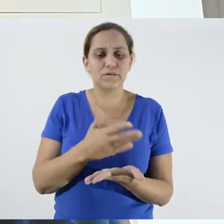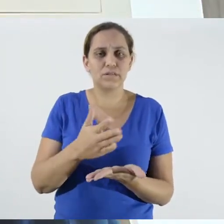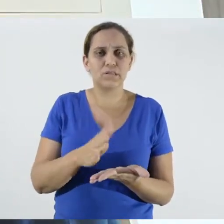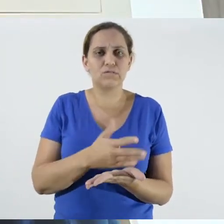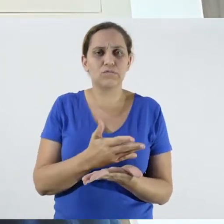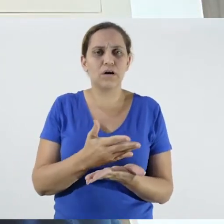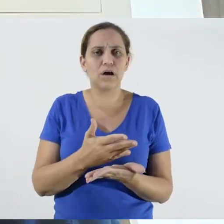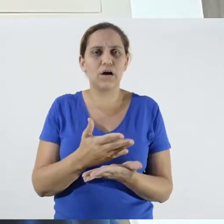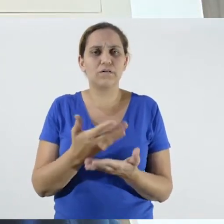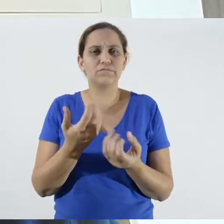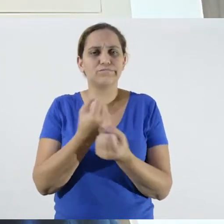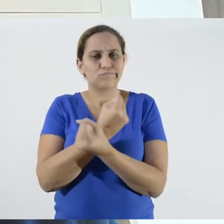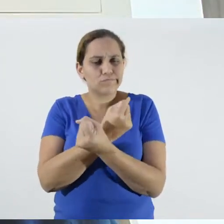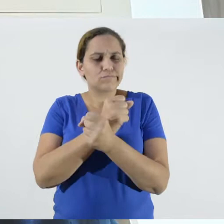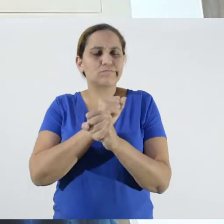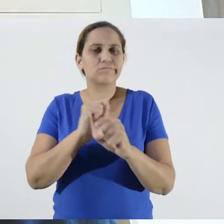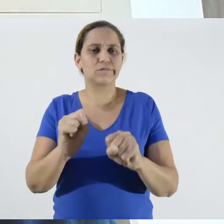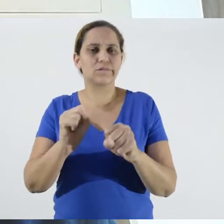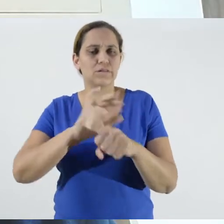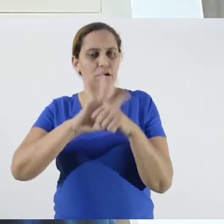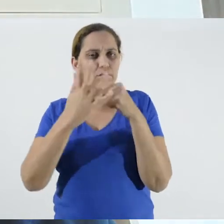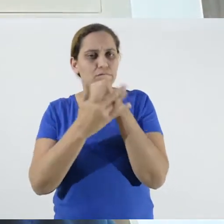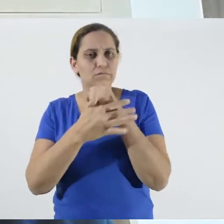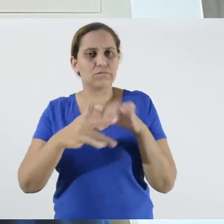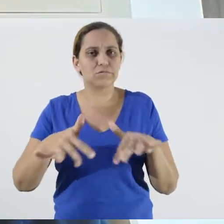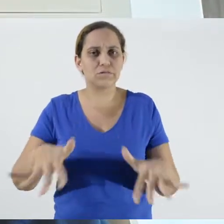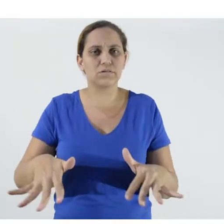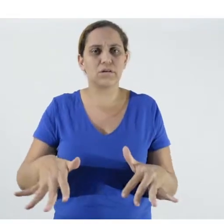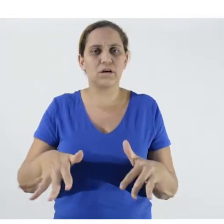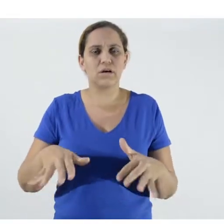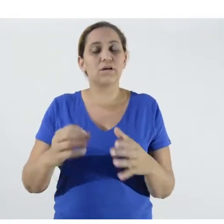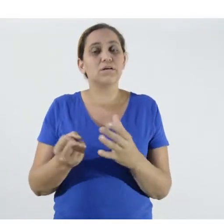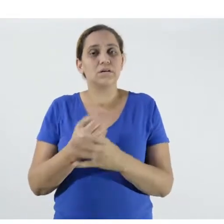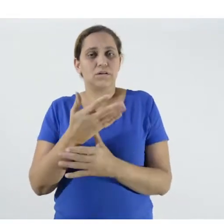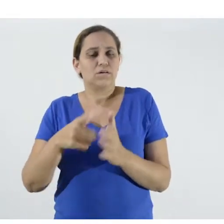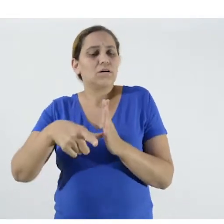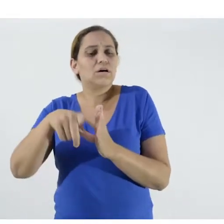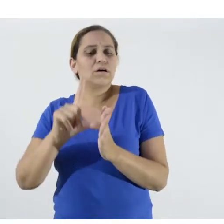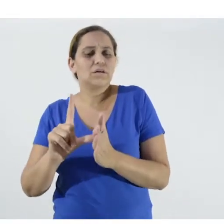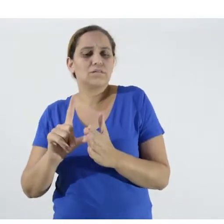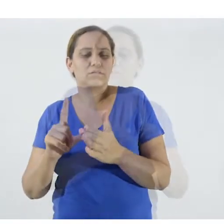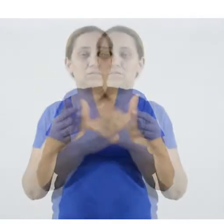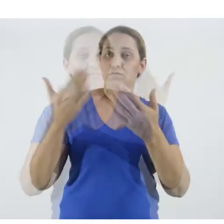against Covid-19 was developed for pig farmers, and this material